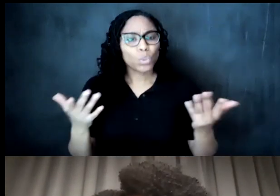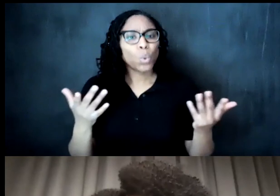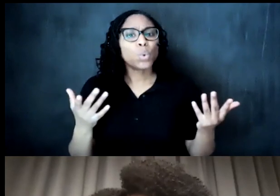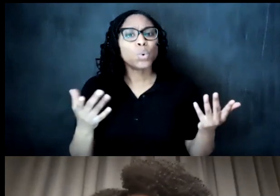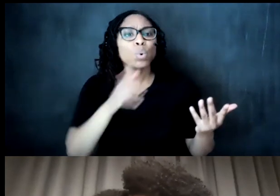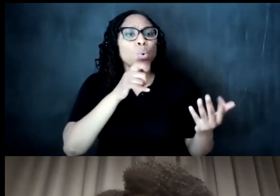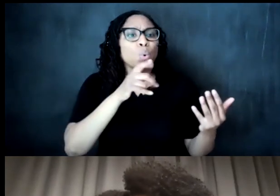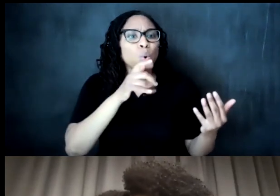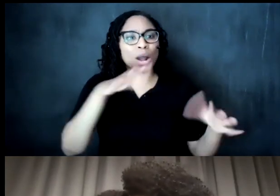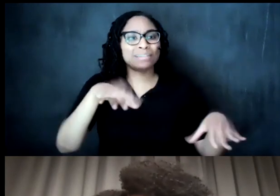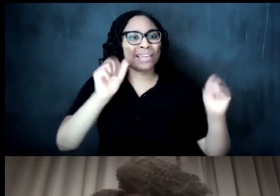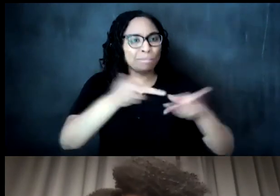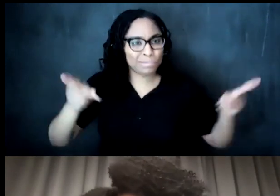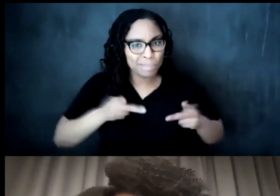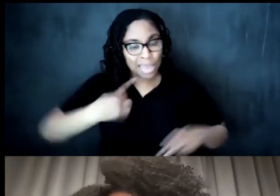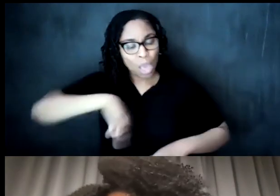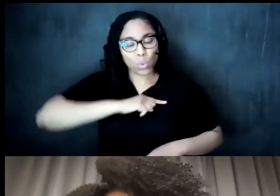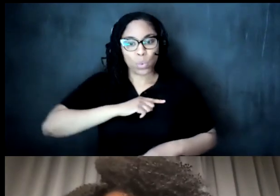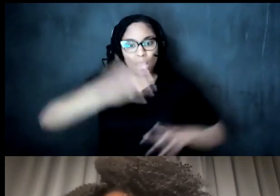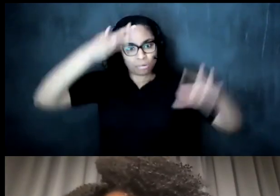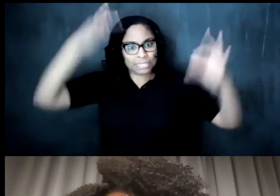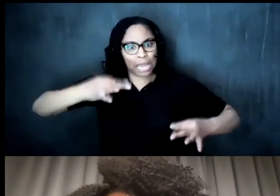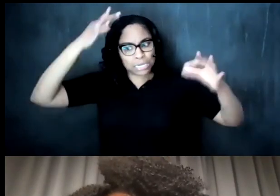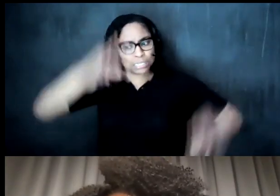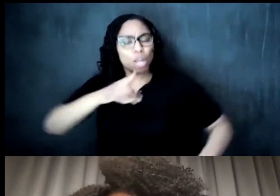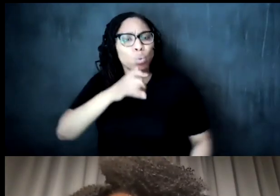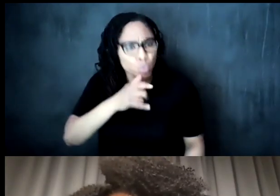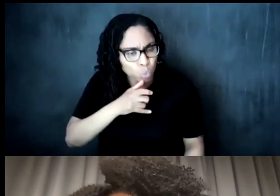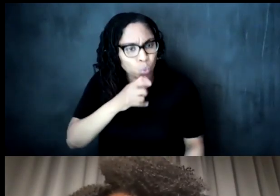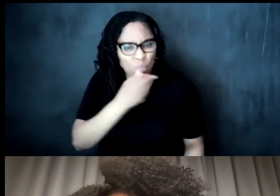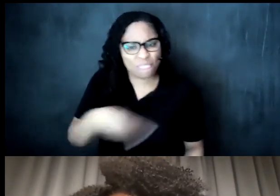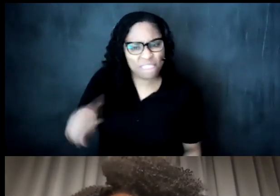as we are making decisions about which artists we're going to center or choose so on and so